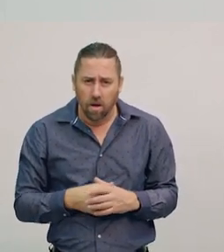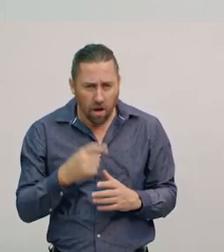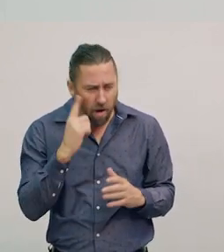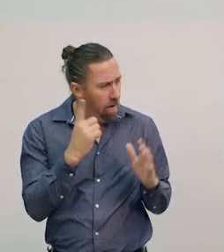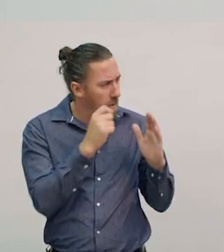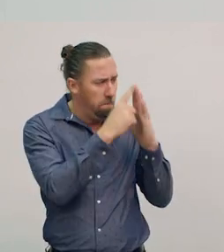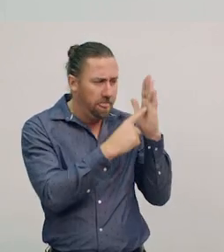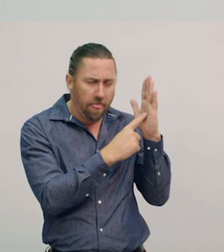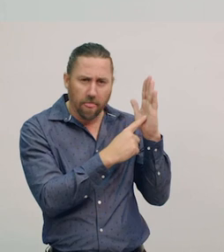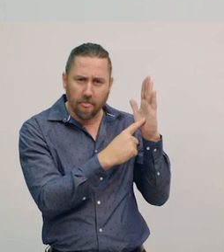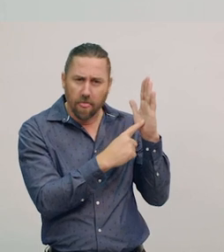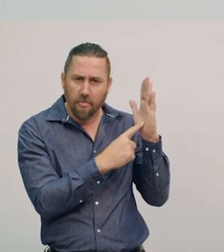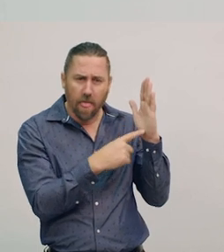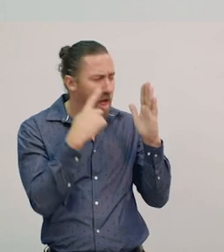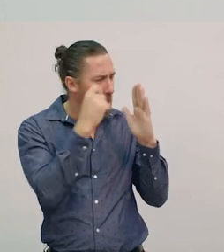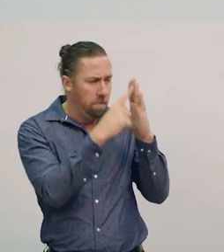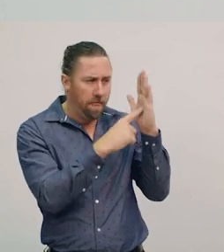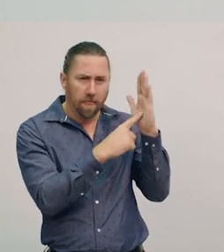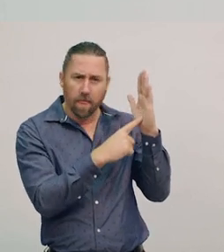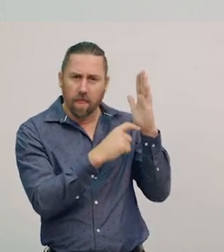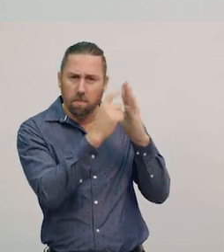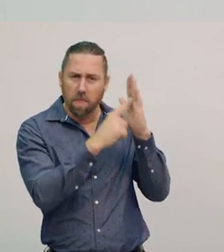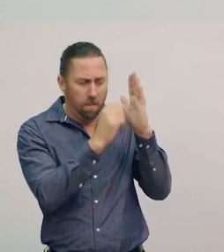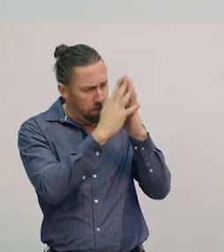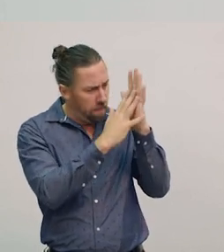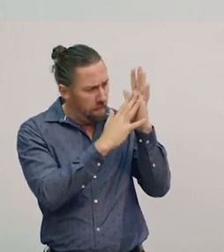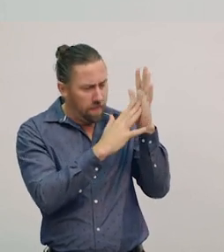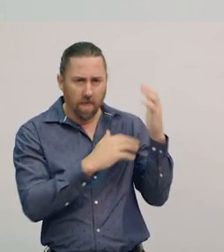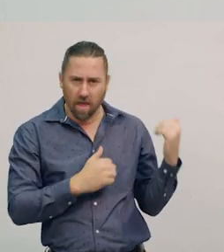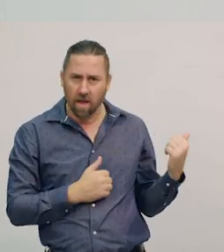But you can see it’s been running down the side, just like a liquid.